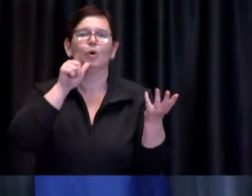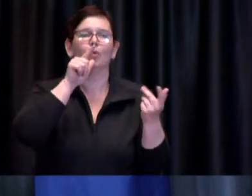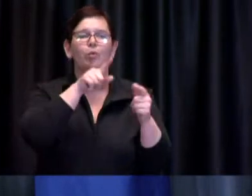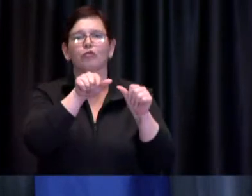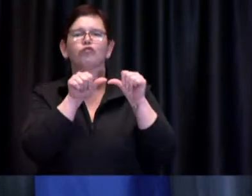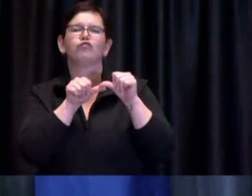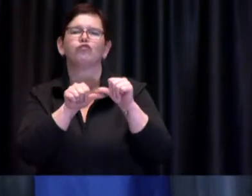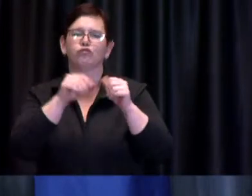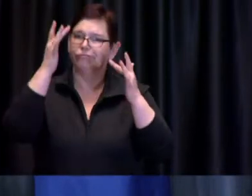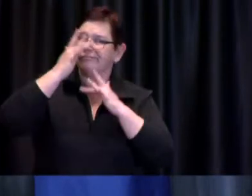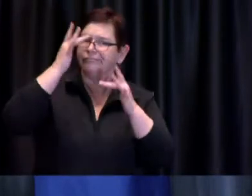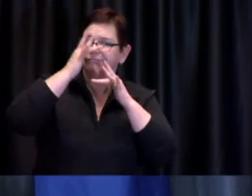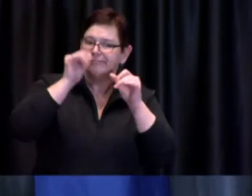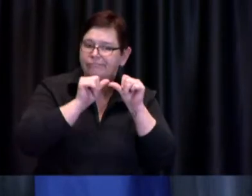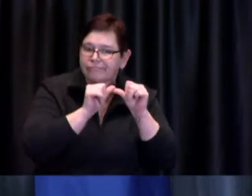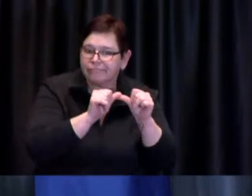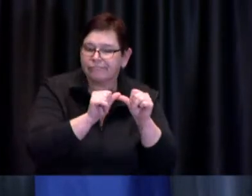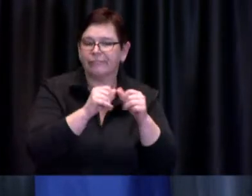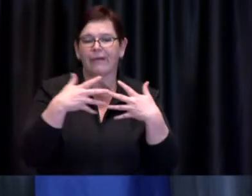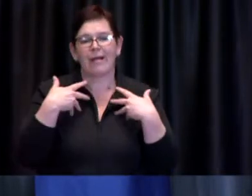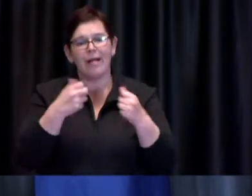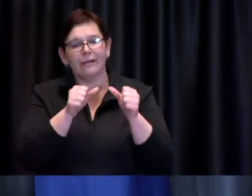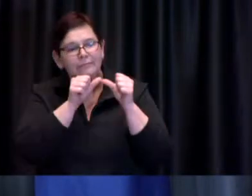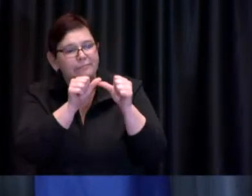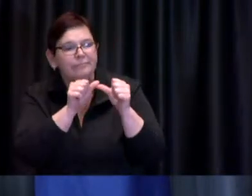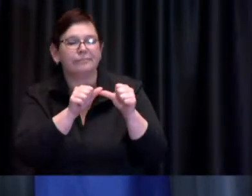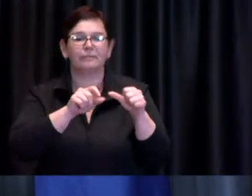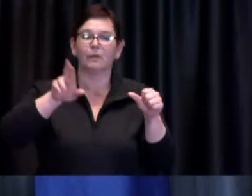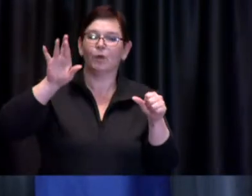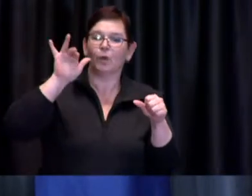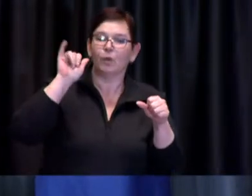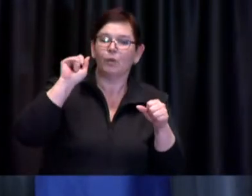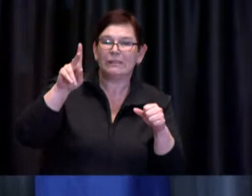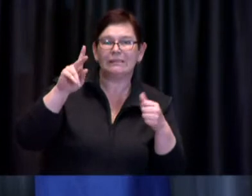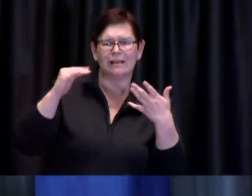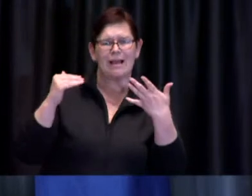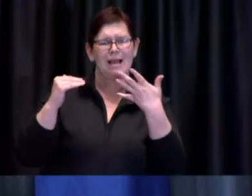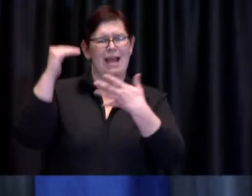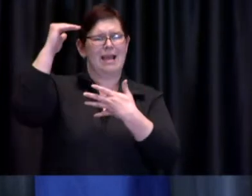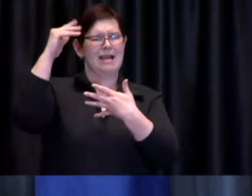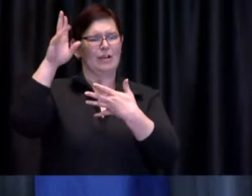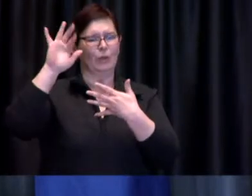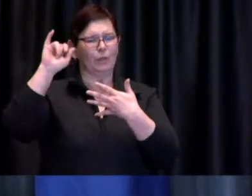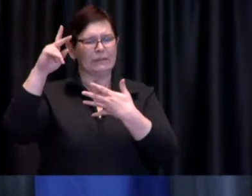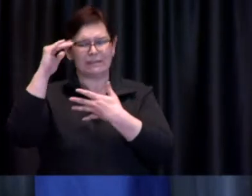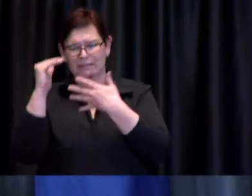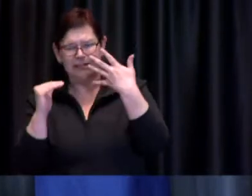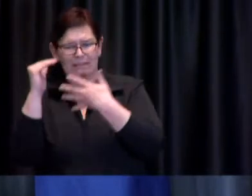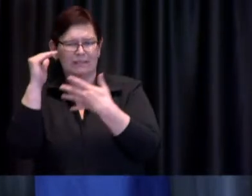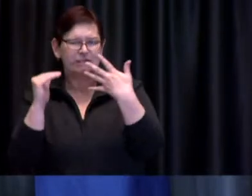conditions and they are risk ranked if you will by the province to also participate in vaccine